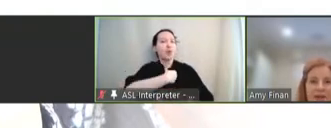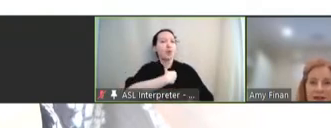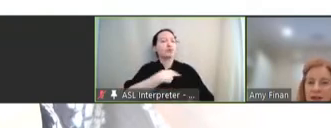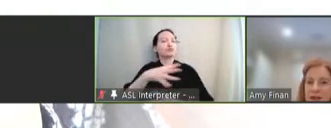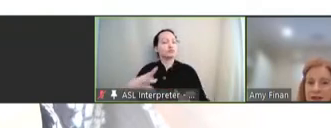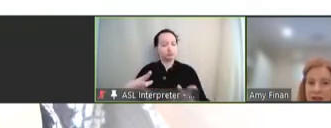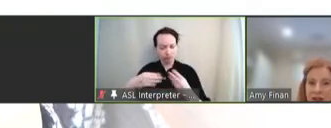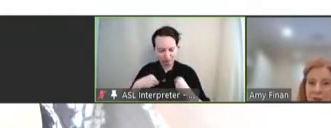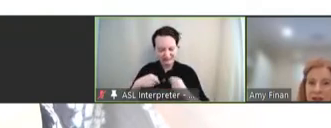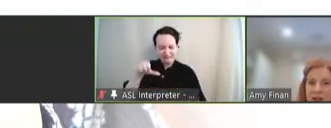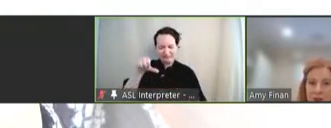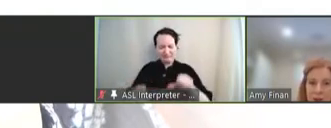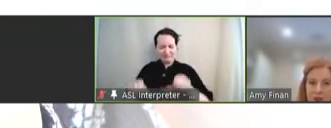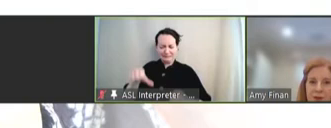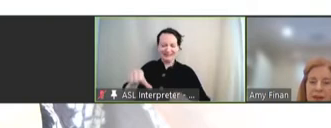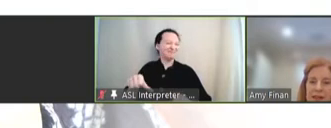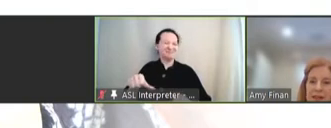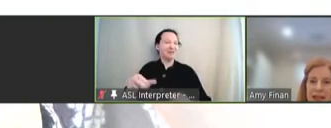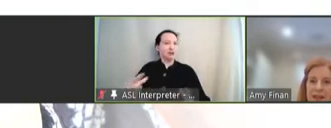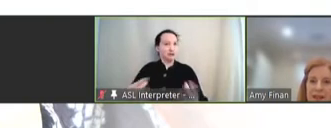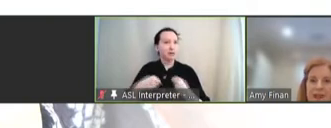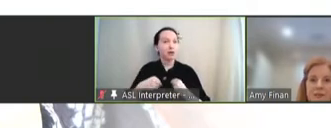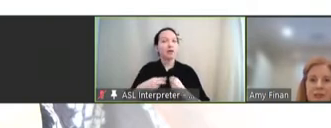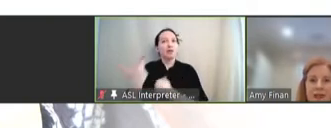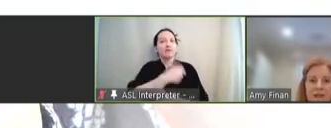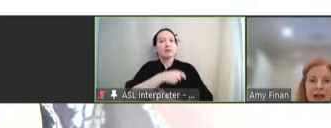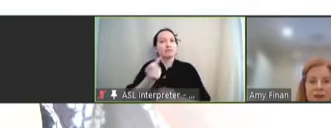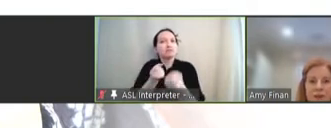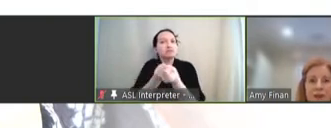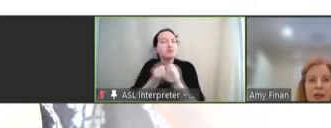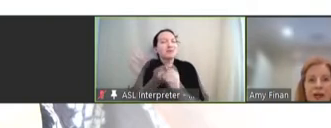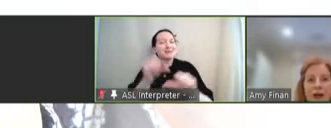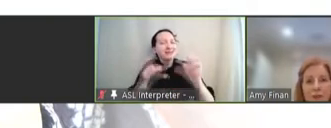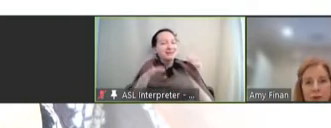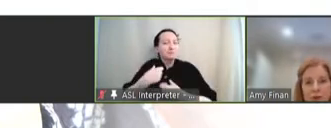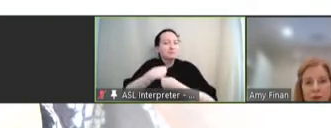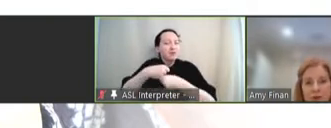Vaccines developed and endorsed by scientists, manufacturers, health workers,